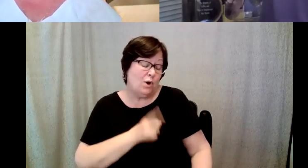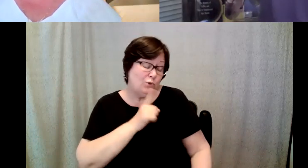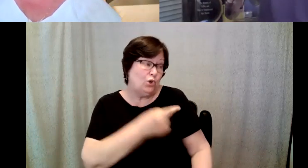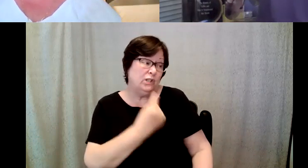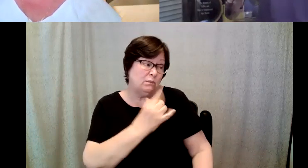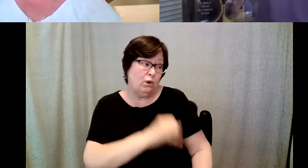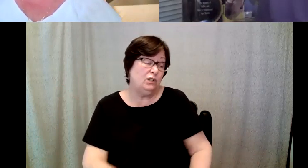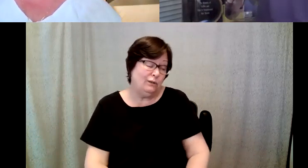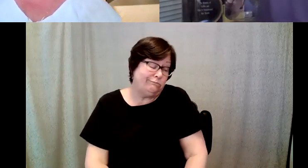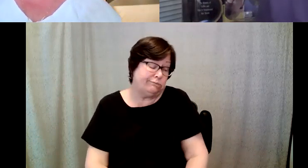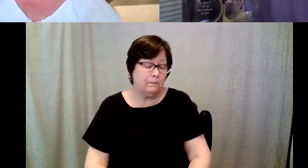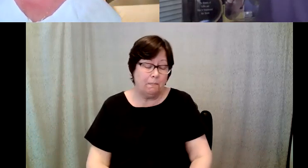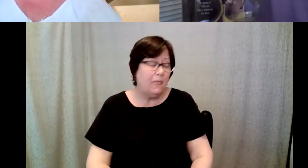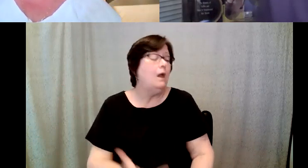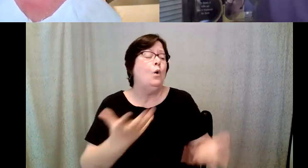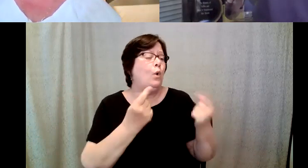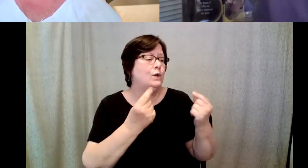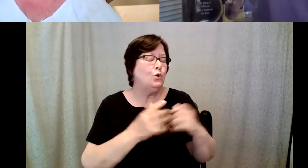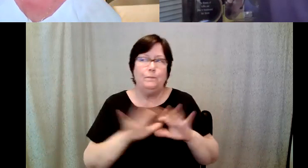D. Major Cohen: And he said, what do you want to do, and I said, well, I want to take the